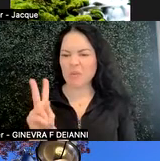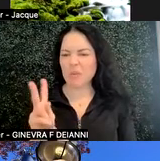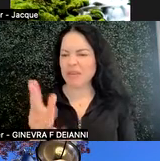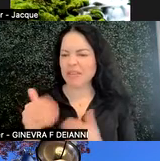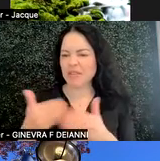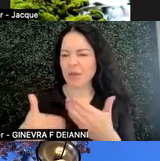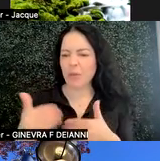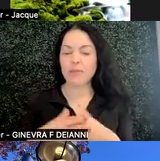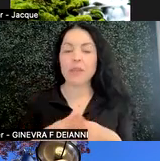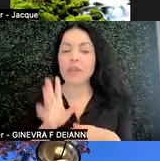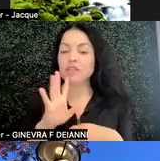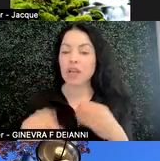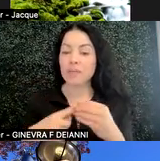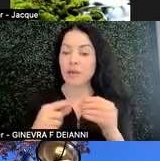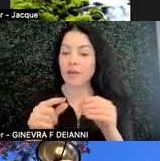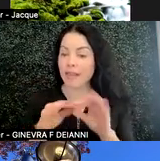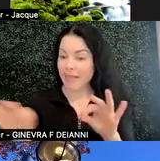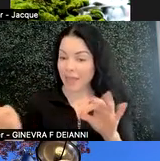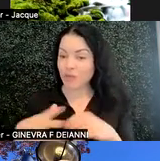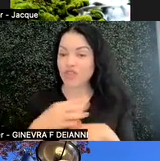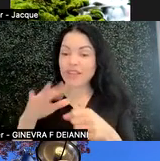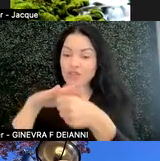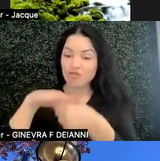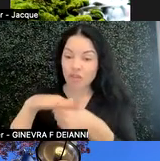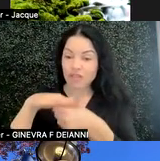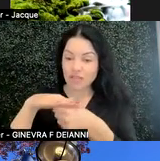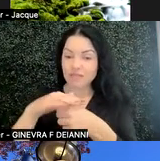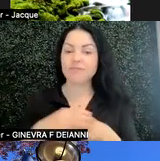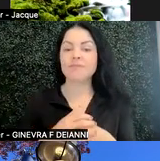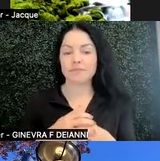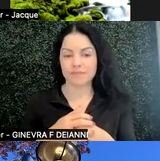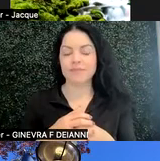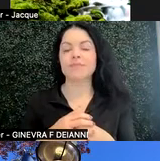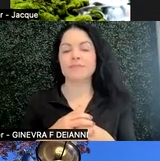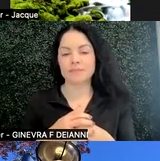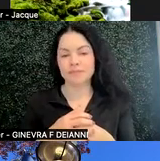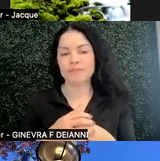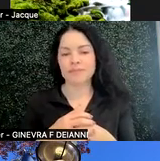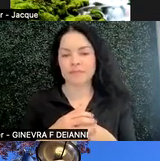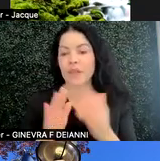So we're going to talk about language and stress. And we've all been in this situation